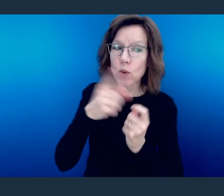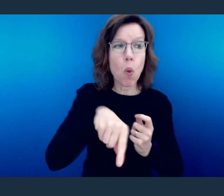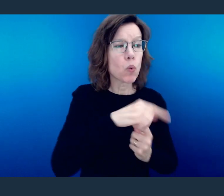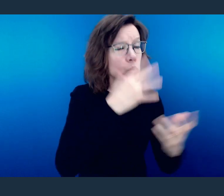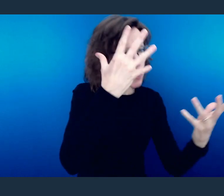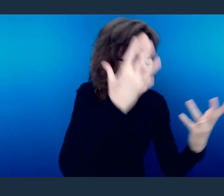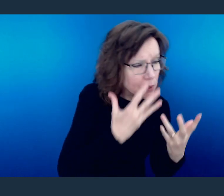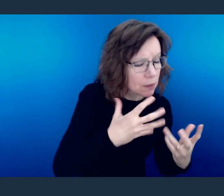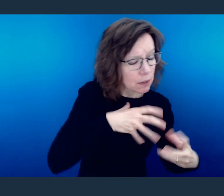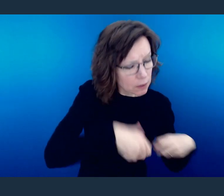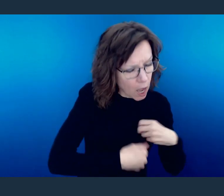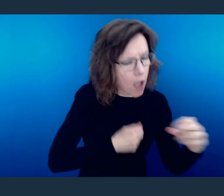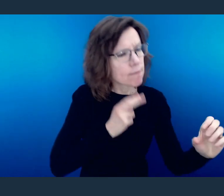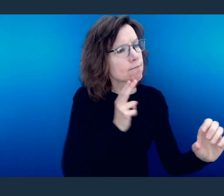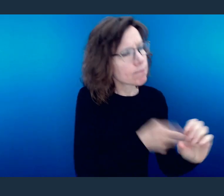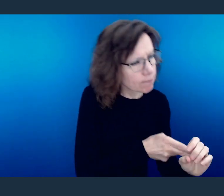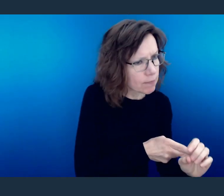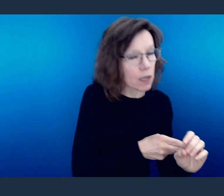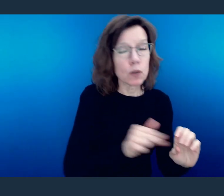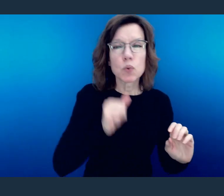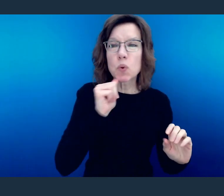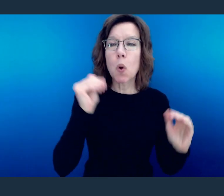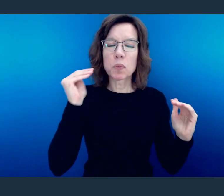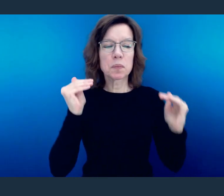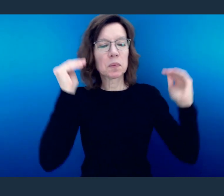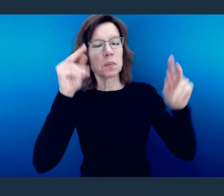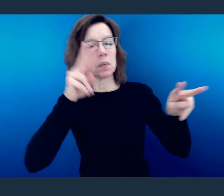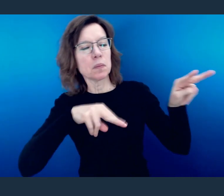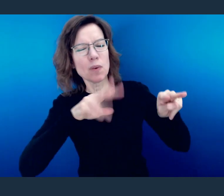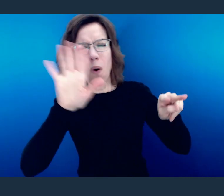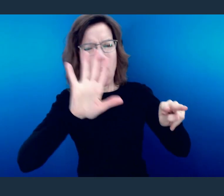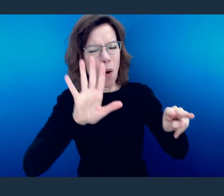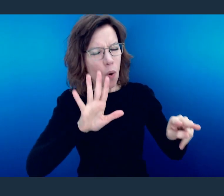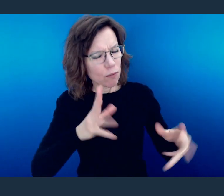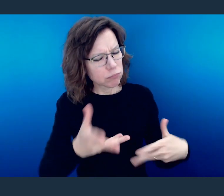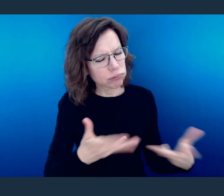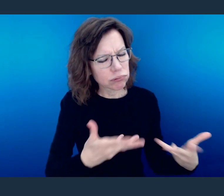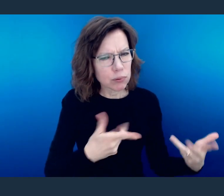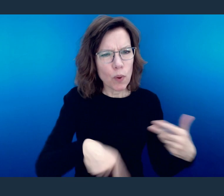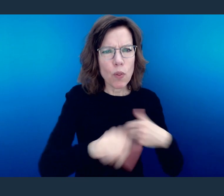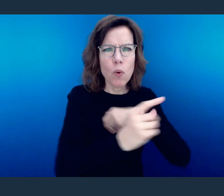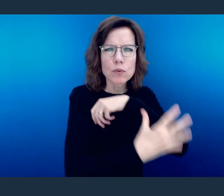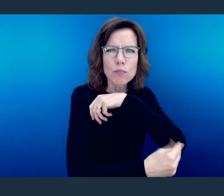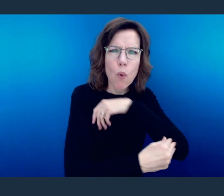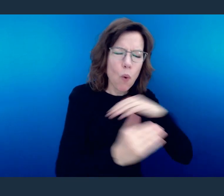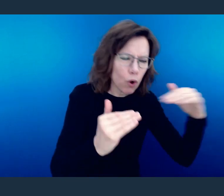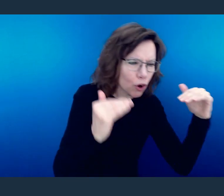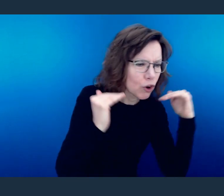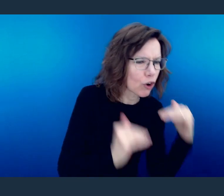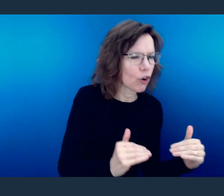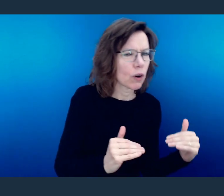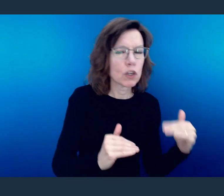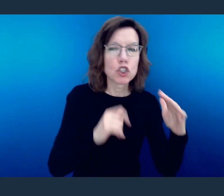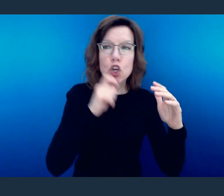Do not be haughty, but associate with the lowly. Never be wise in your own sight.